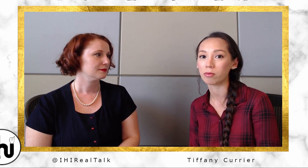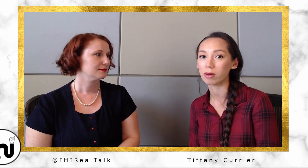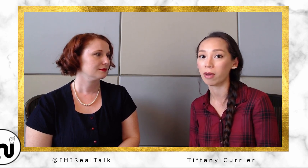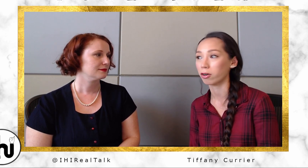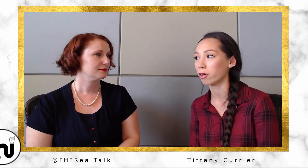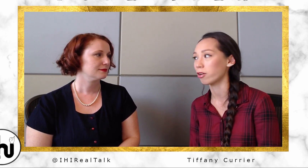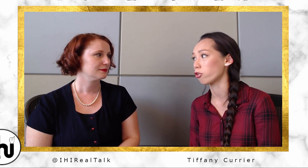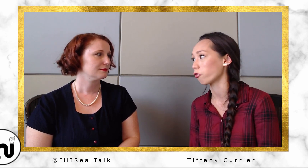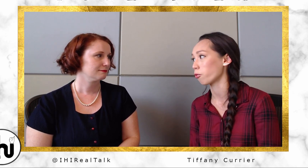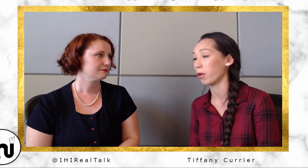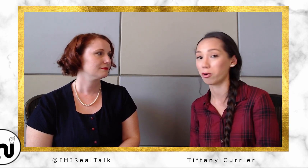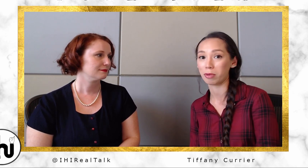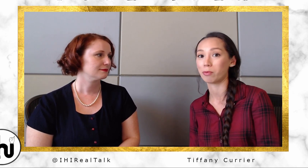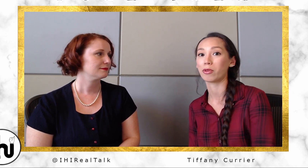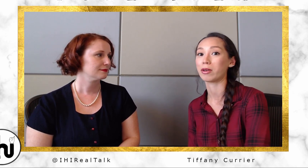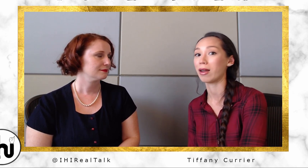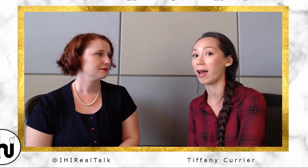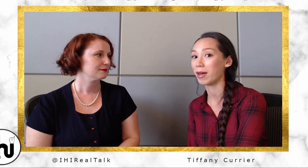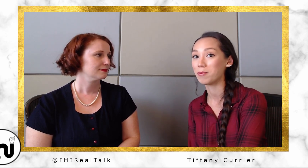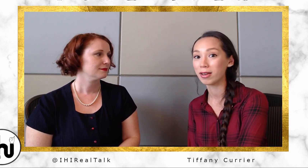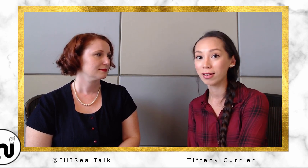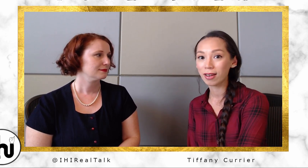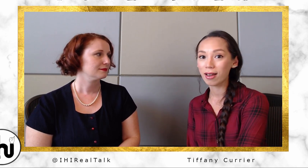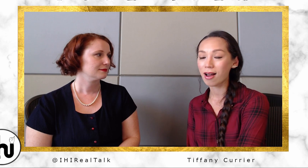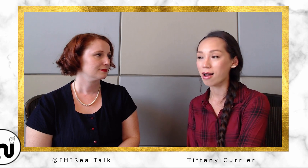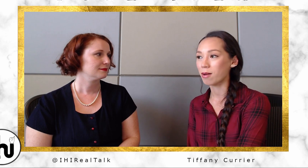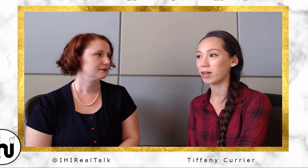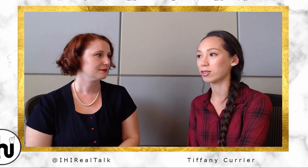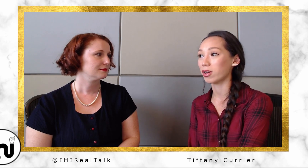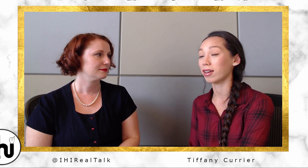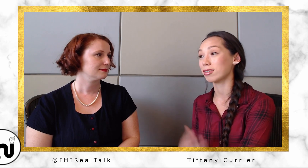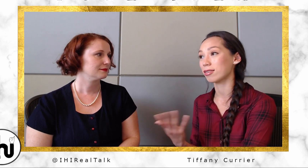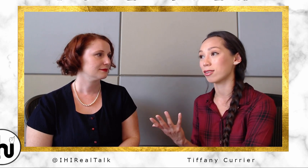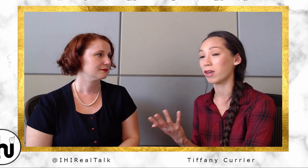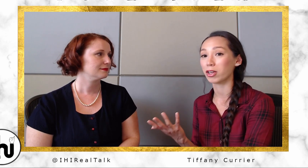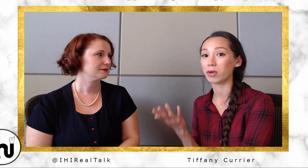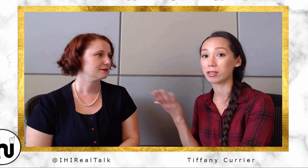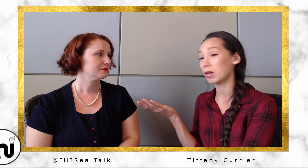better and look for better people than I am. Um and so, I guess the value is people,